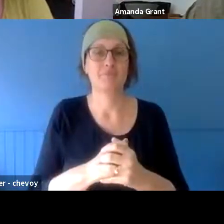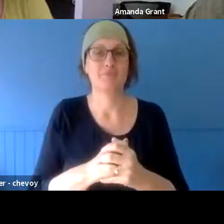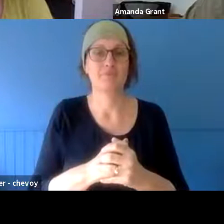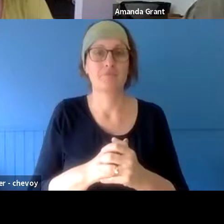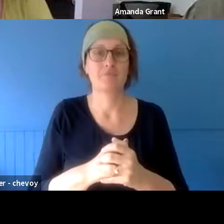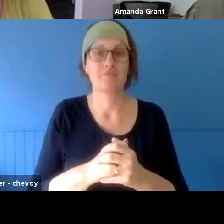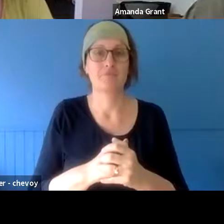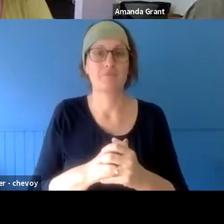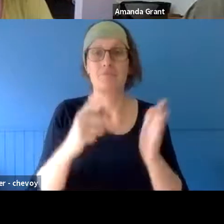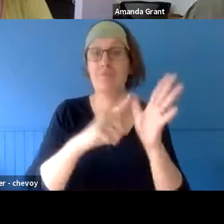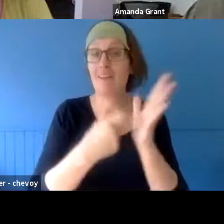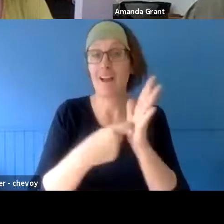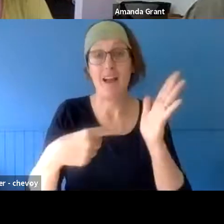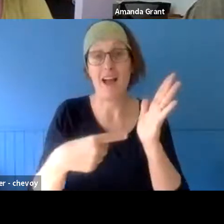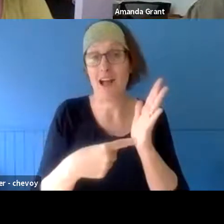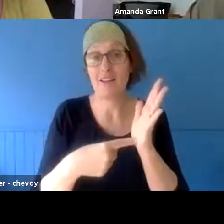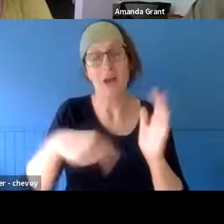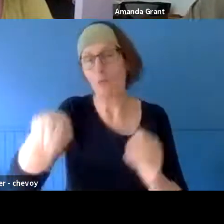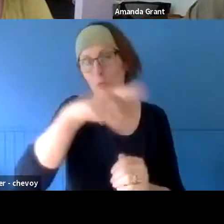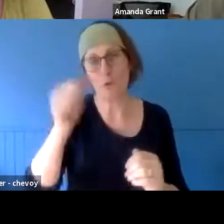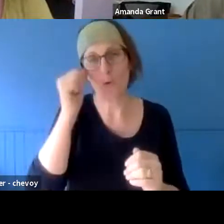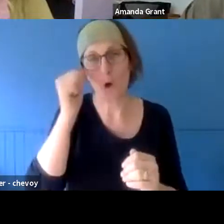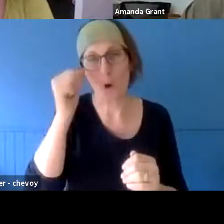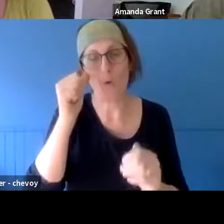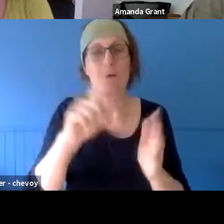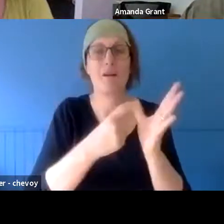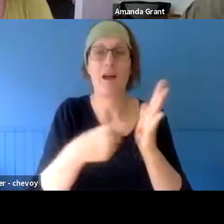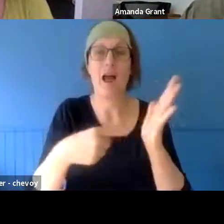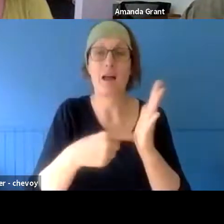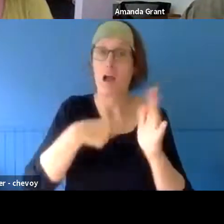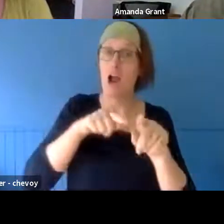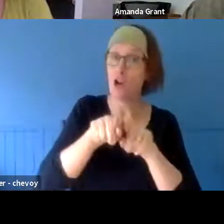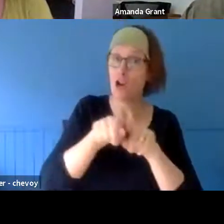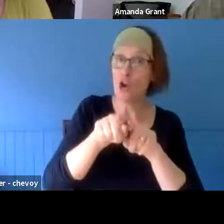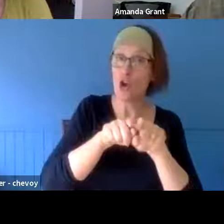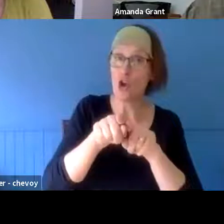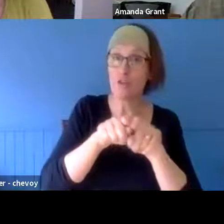this - the thing I learnt in that decade of stuff is that, if you can